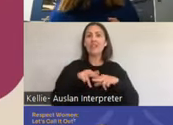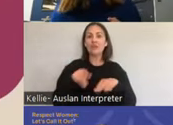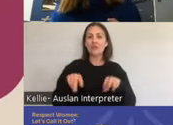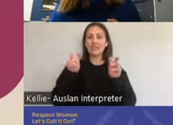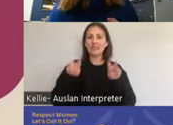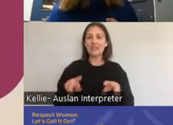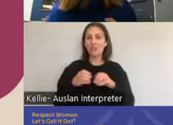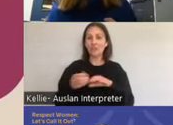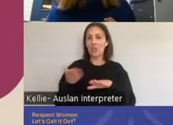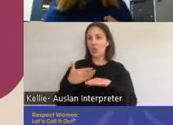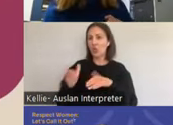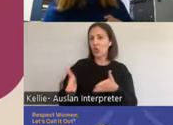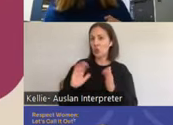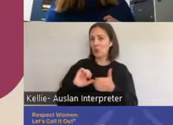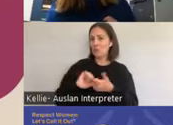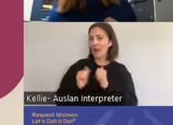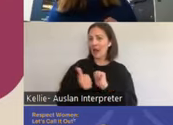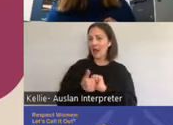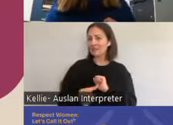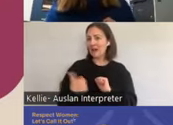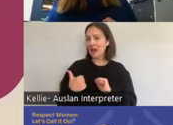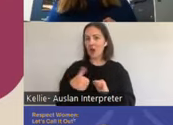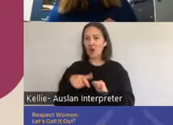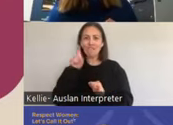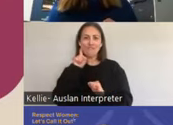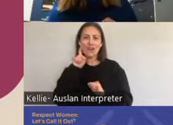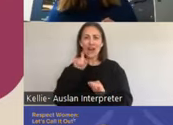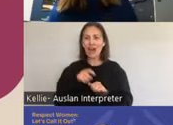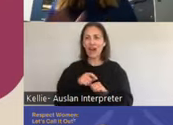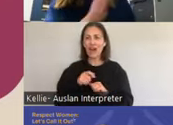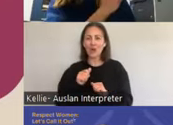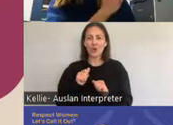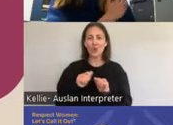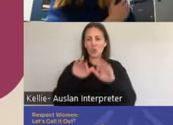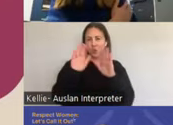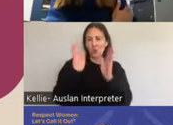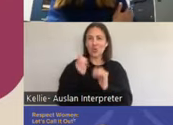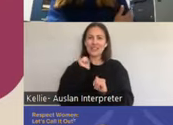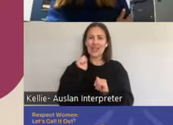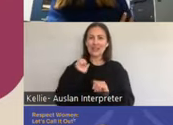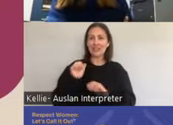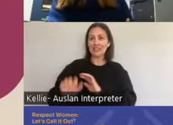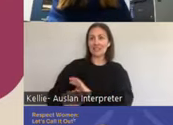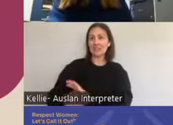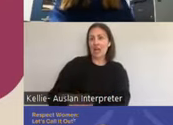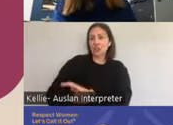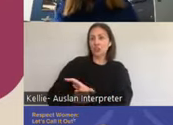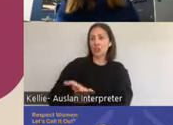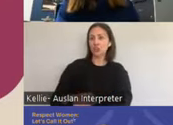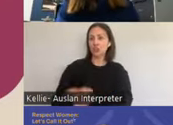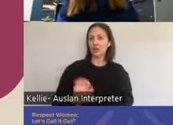pretty fun and you're feeling a bit sexy and they touch you on their shoulder that’s going to be a